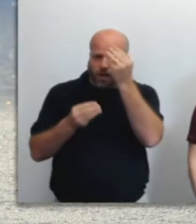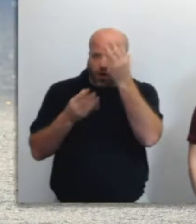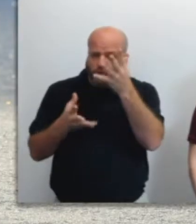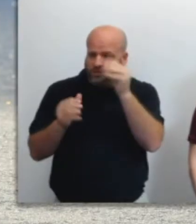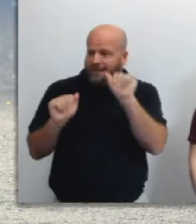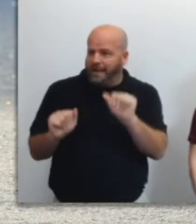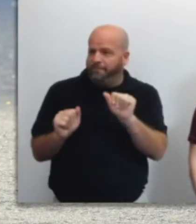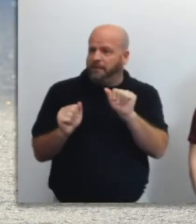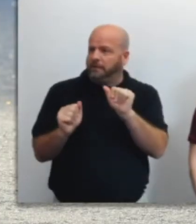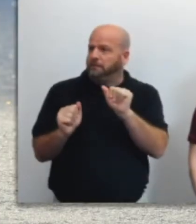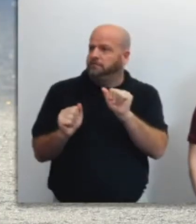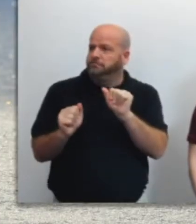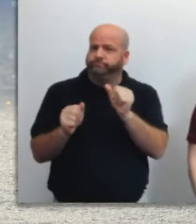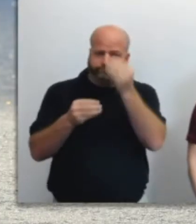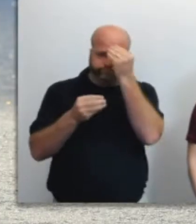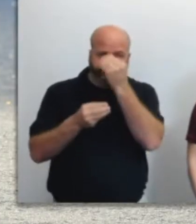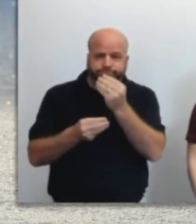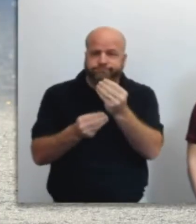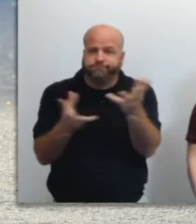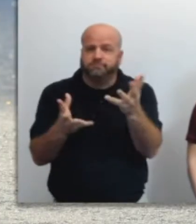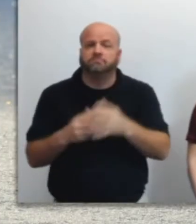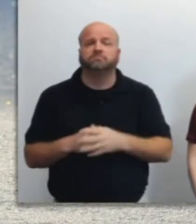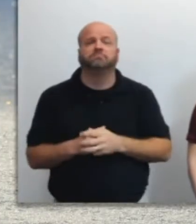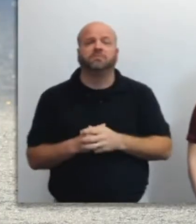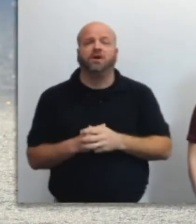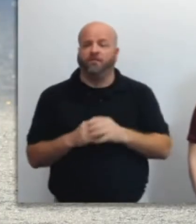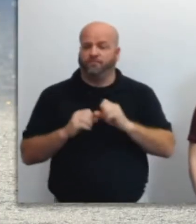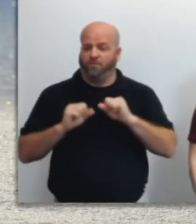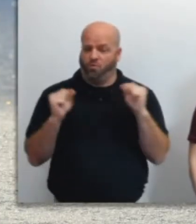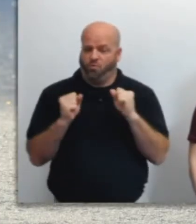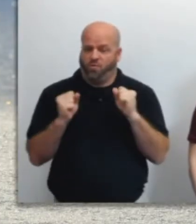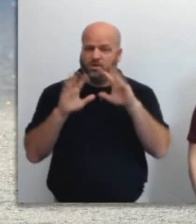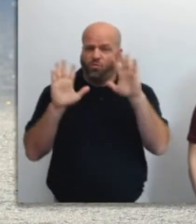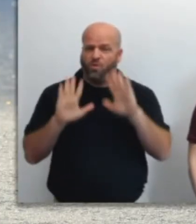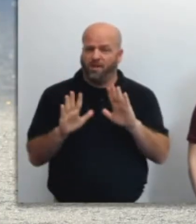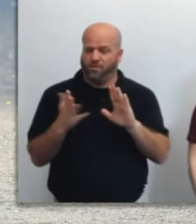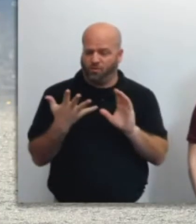understand their criteria. For winter weather, criteria can vary across the country.